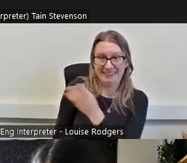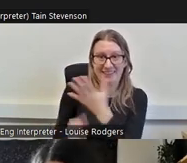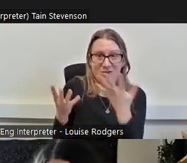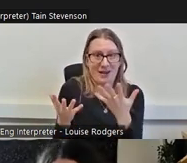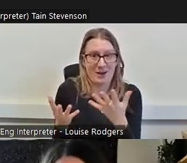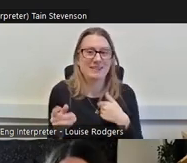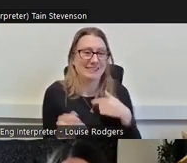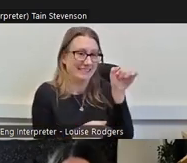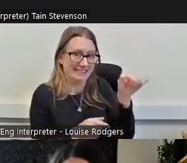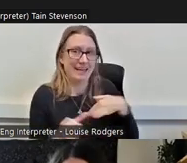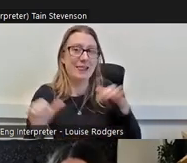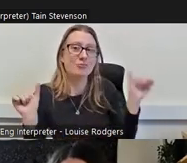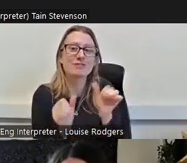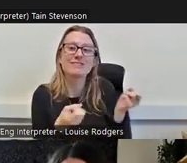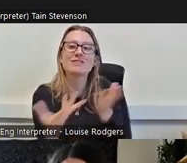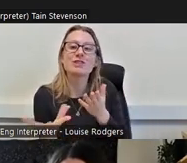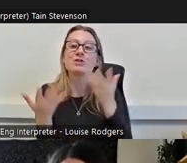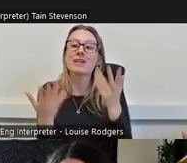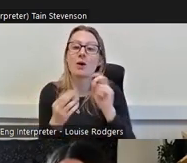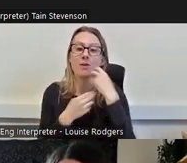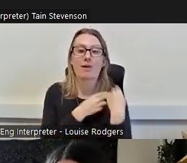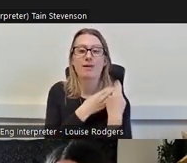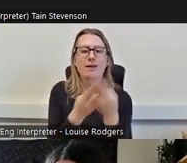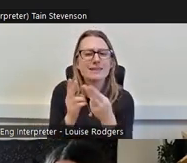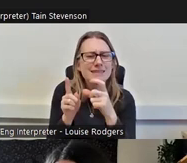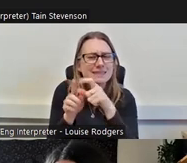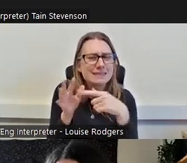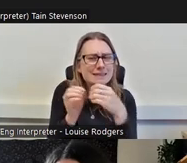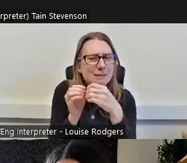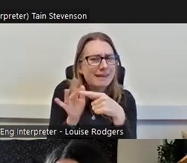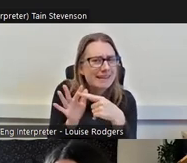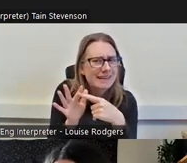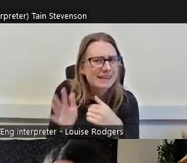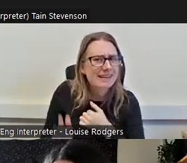so I think we'll pass on to is it Debbie or back to Tamsin?